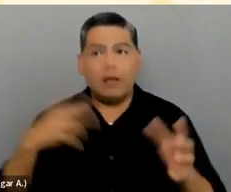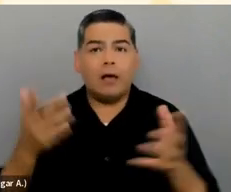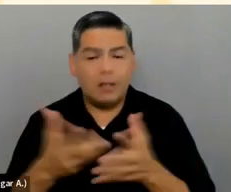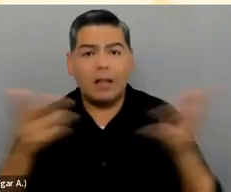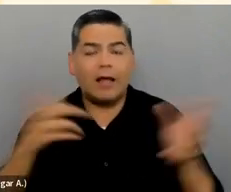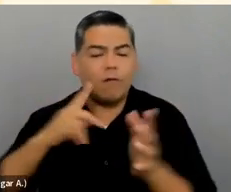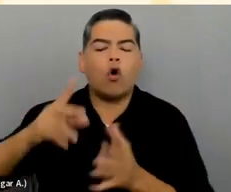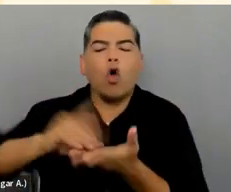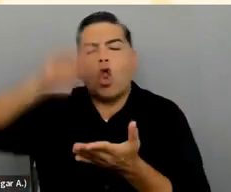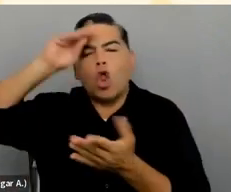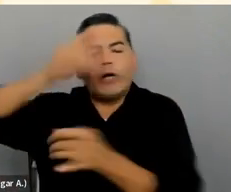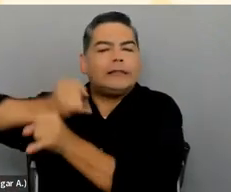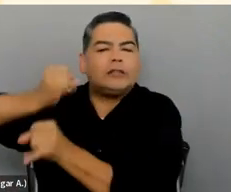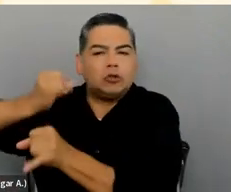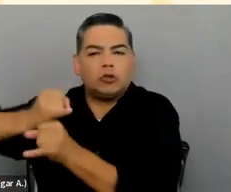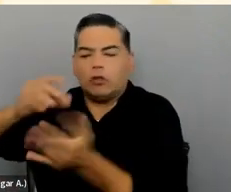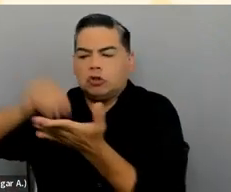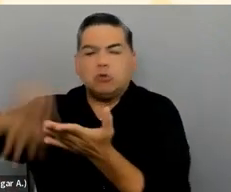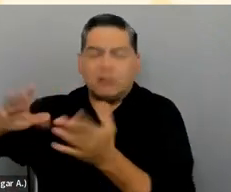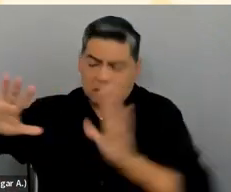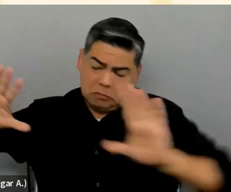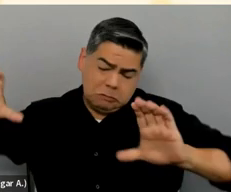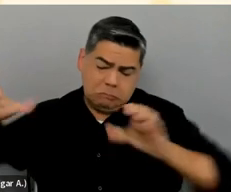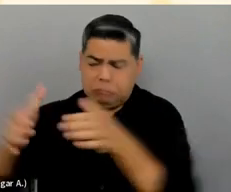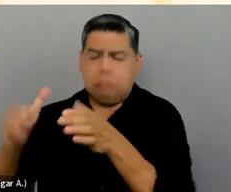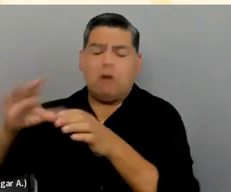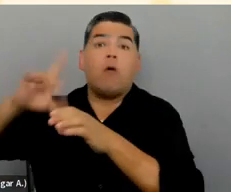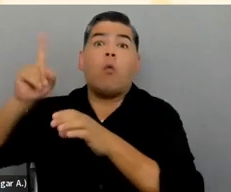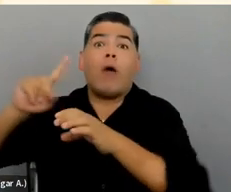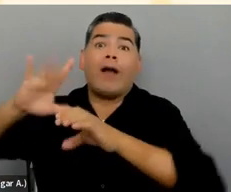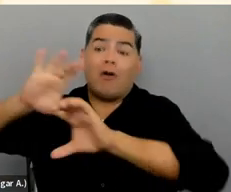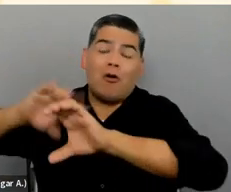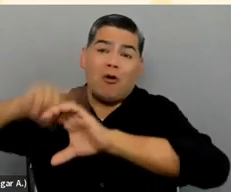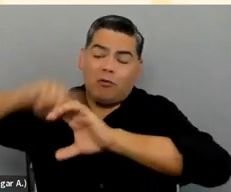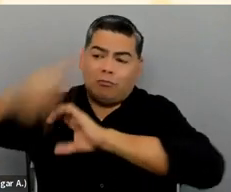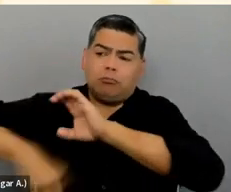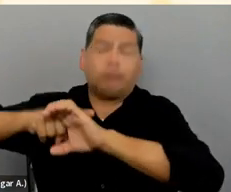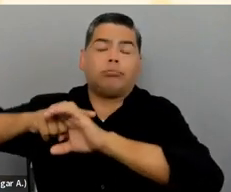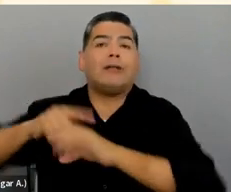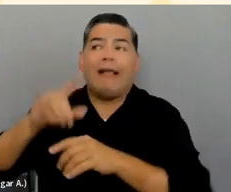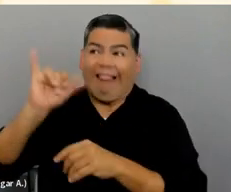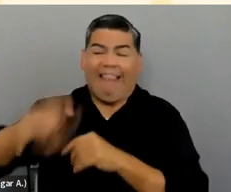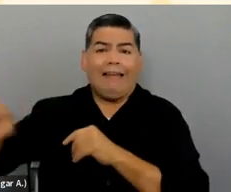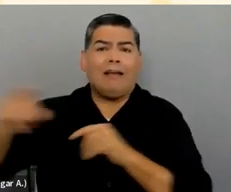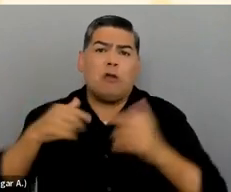where you've got students from all over the world. You can't assume that they're going to understand everything